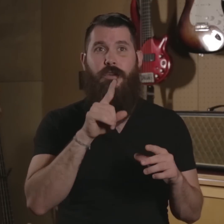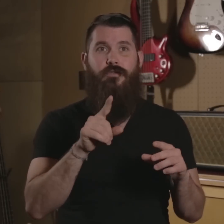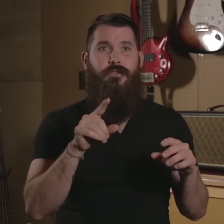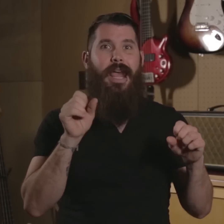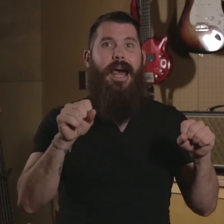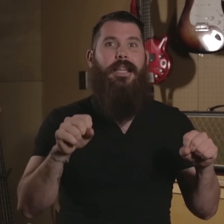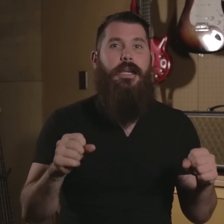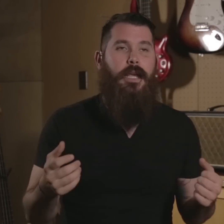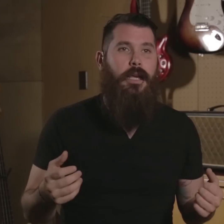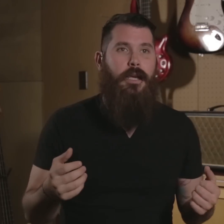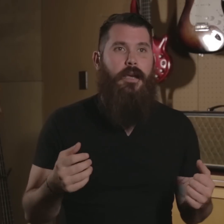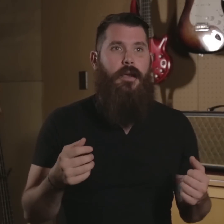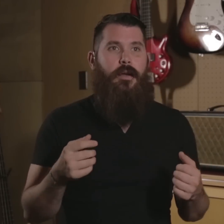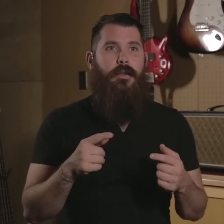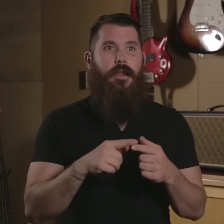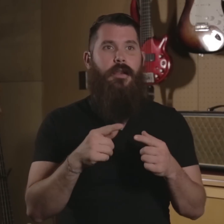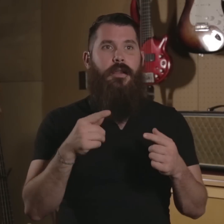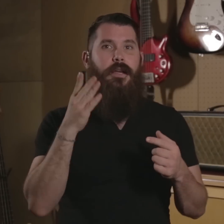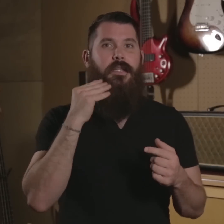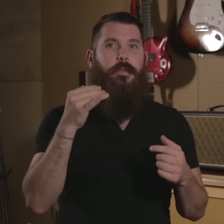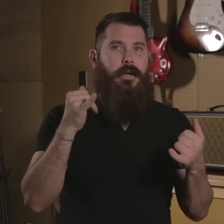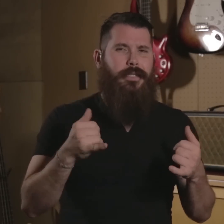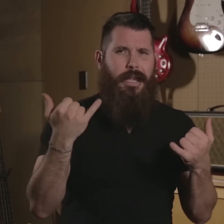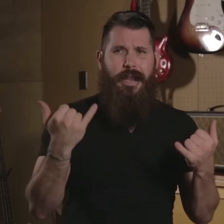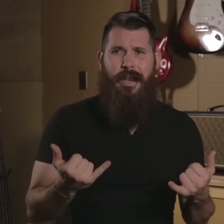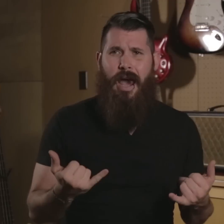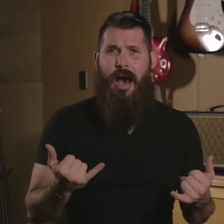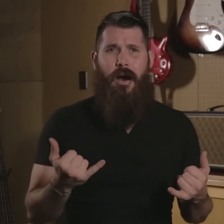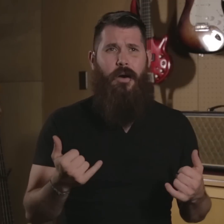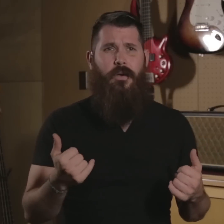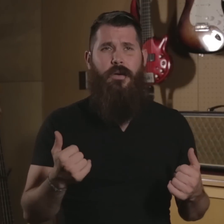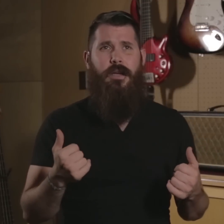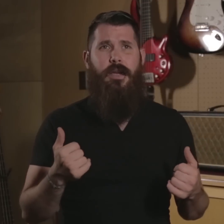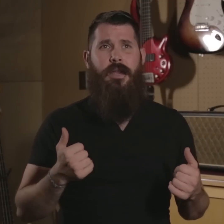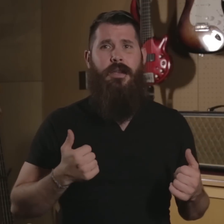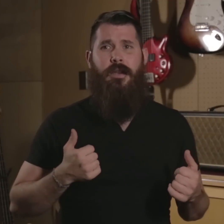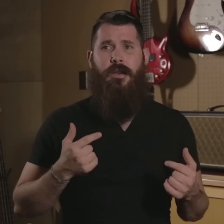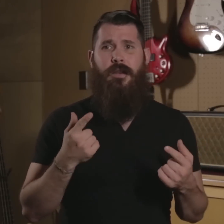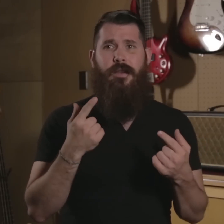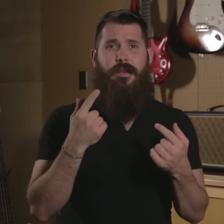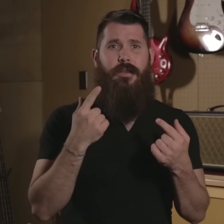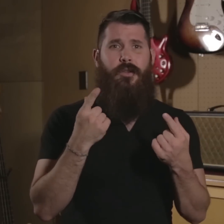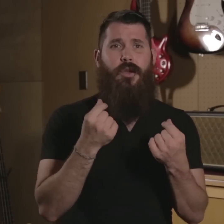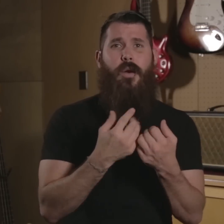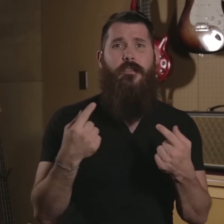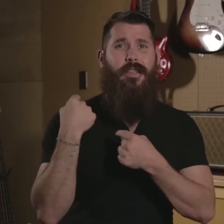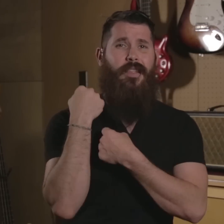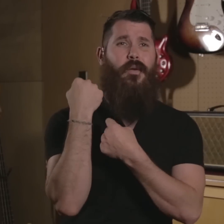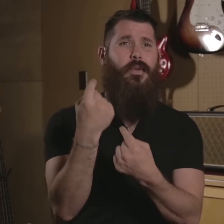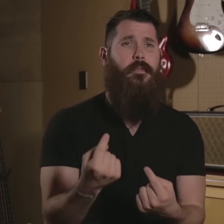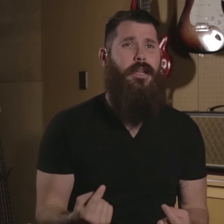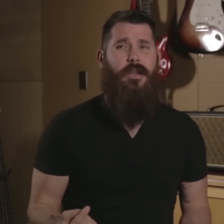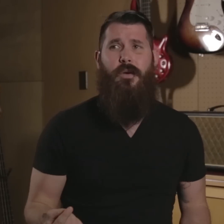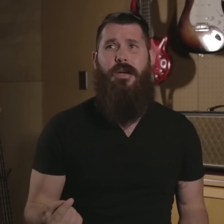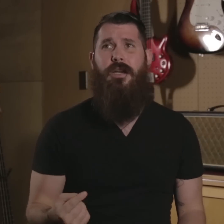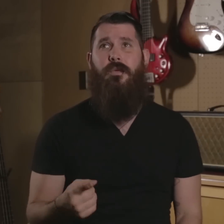a reality and to experience that now, to do everything that we've been doing it